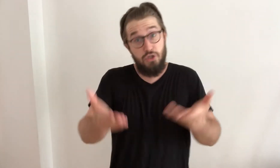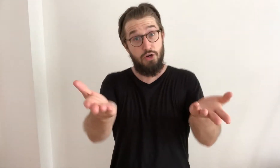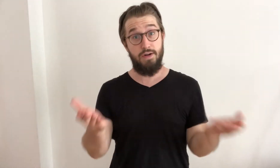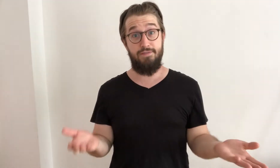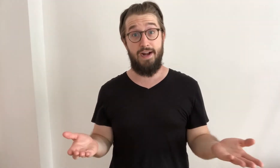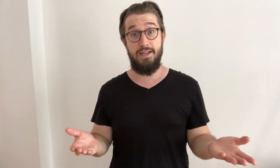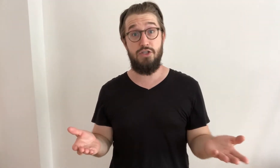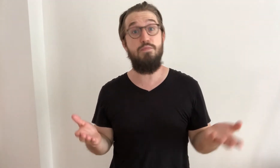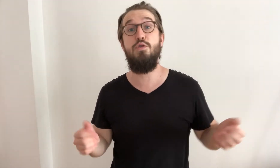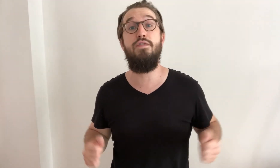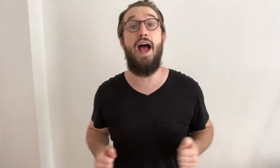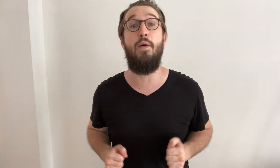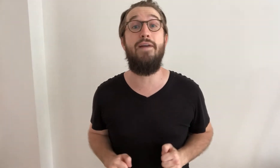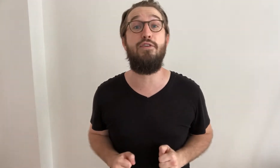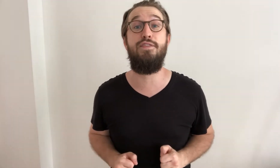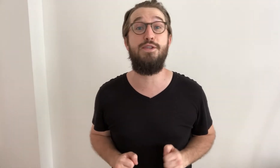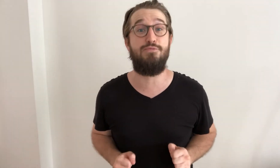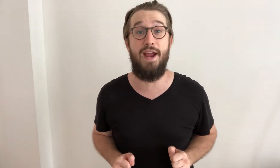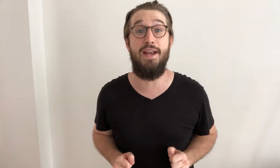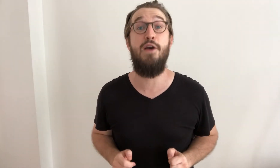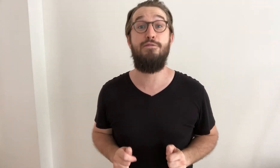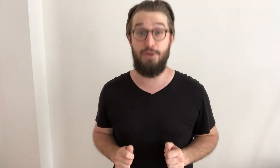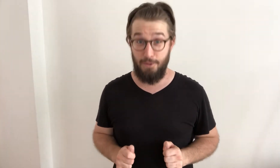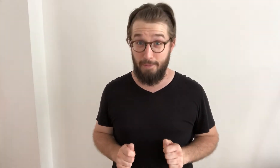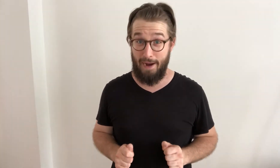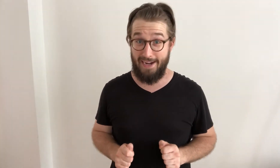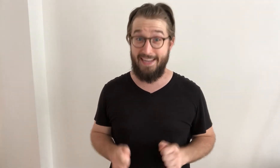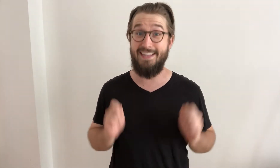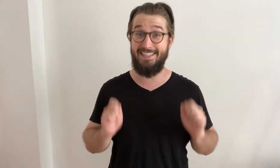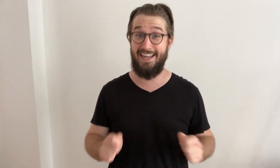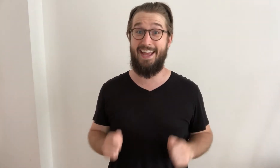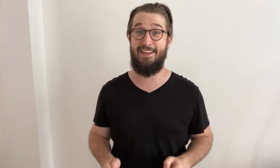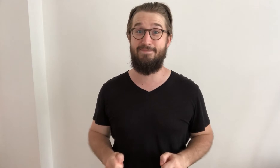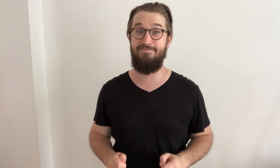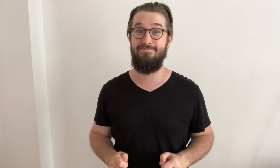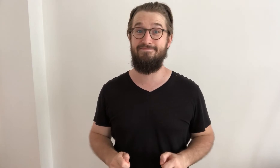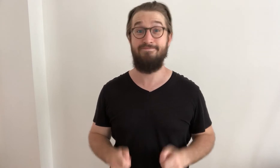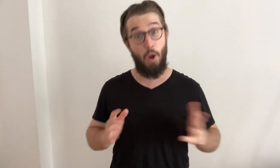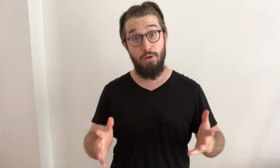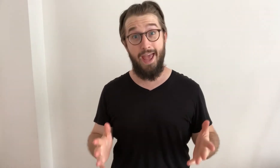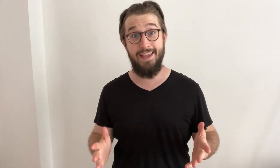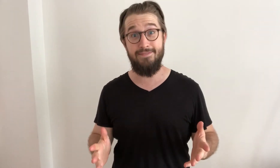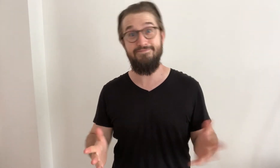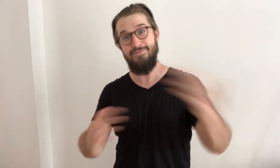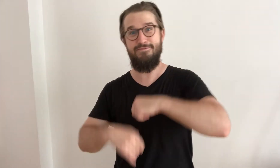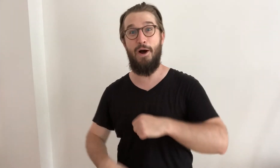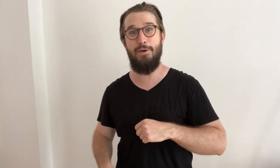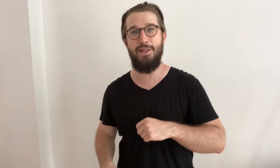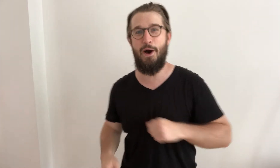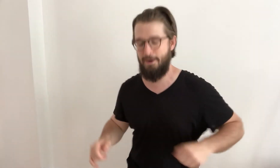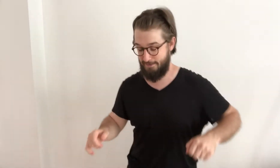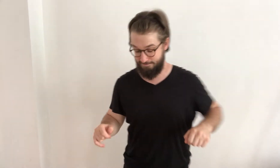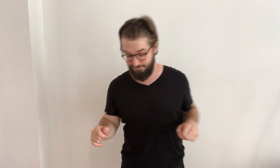so you're invited to move however feels right for your body today. Ok! Follow along.